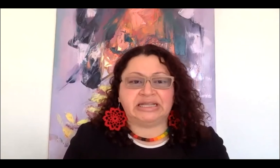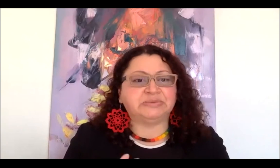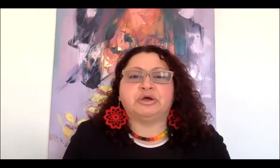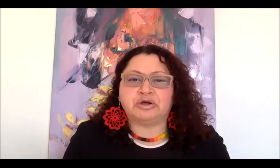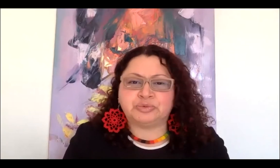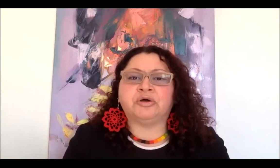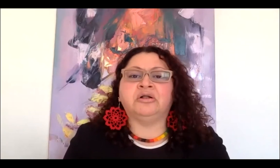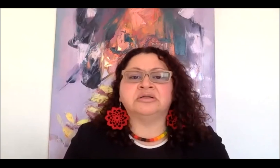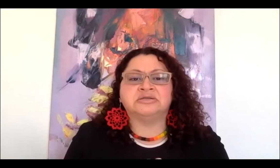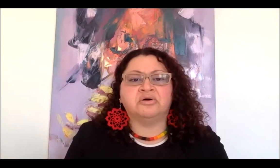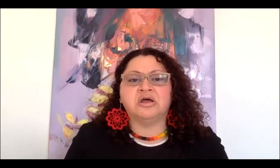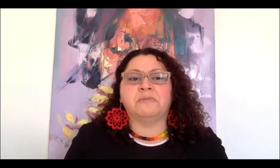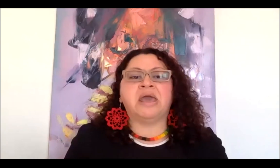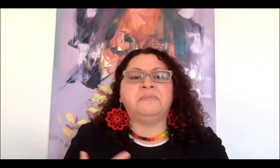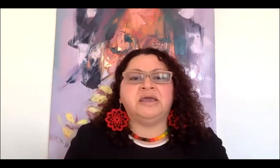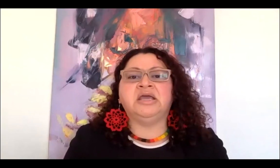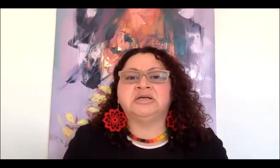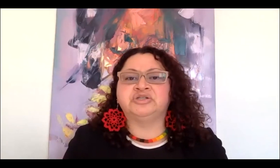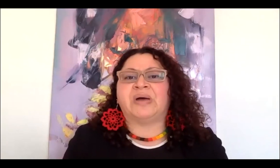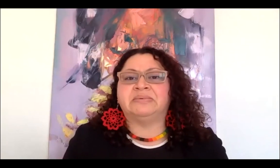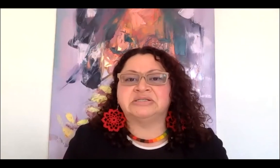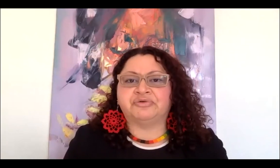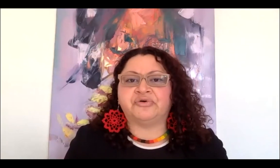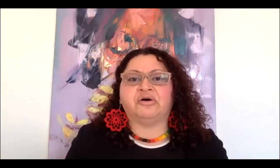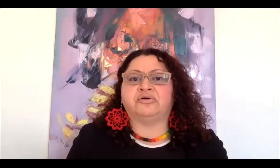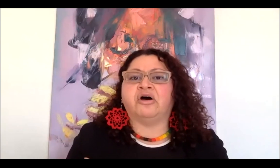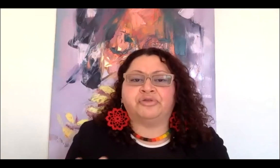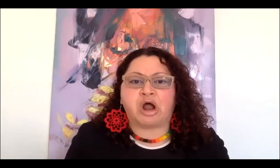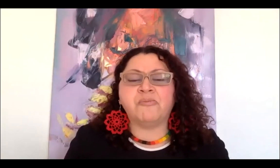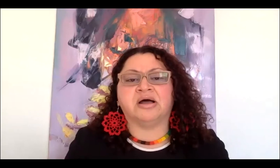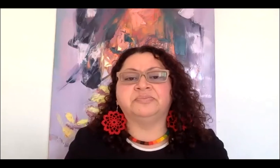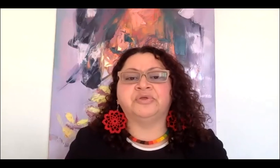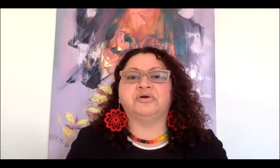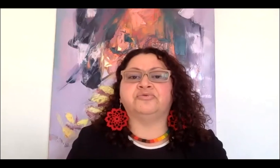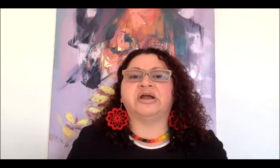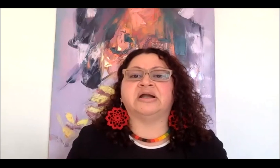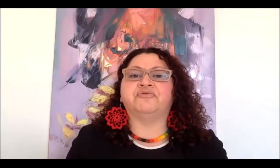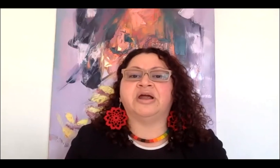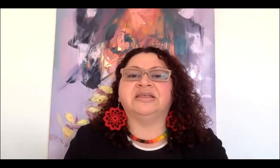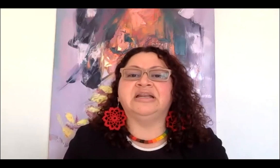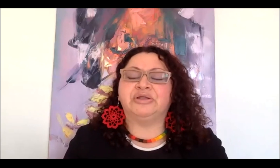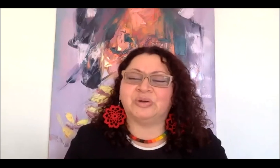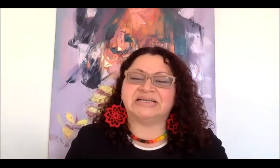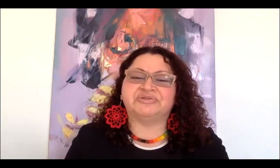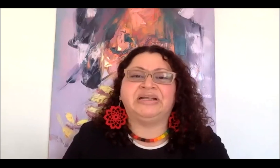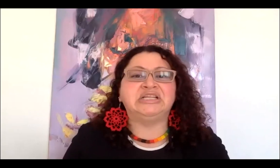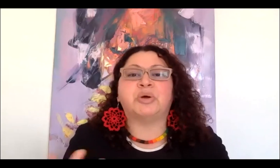feelings because we also may be survivors of trauma, you know, we're dealing with